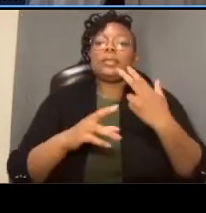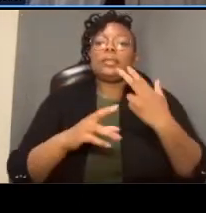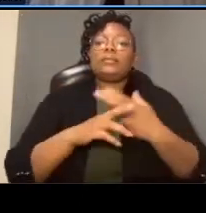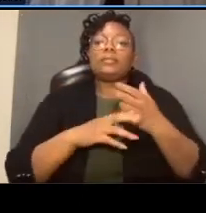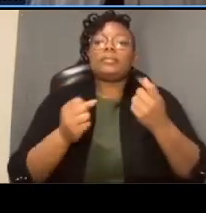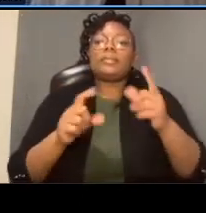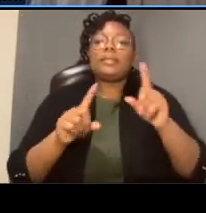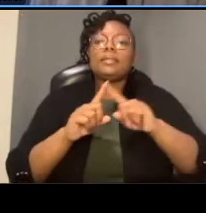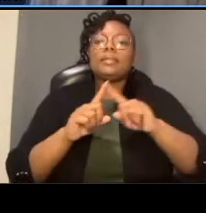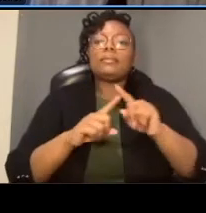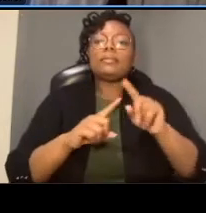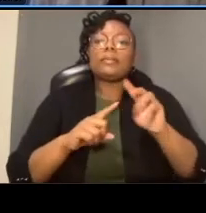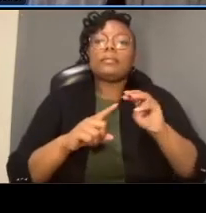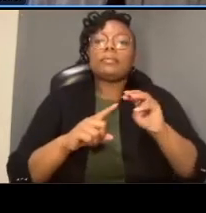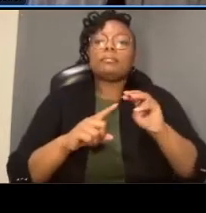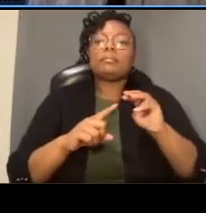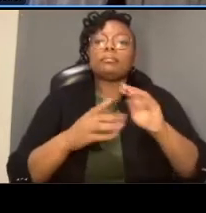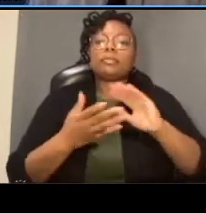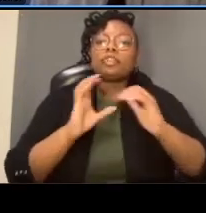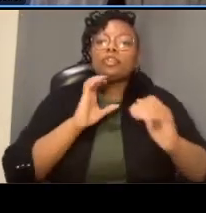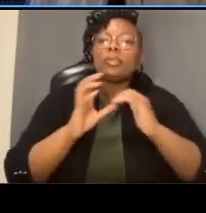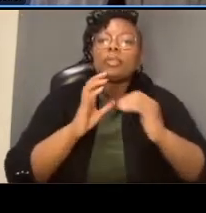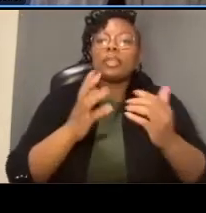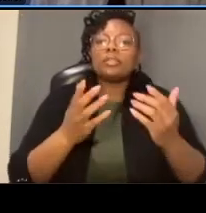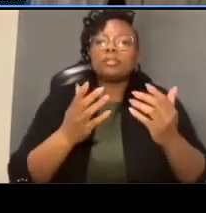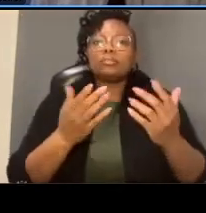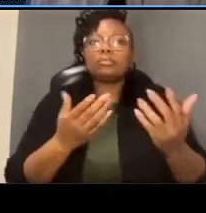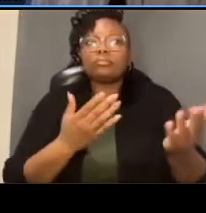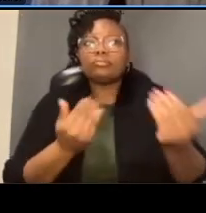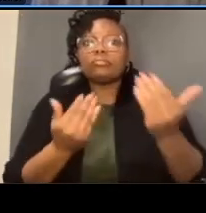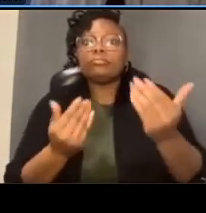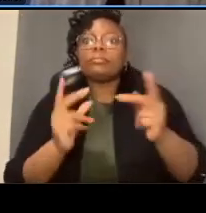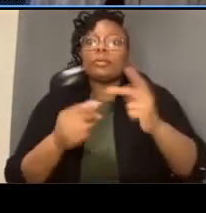so i guess um you know uh it's my opinion um again that that we've gone